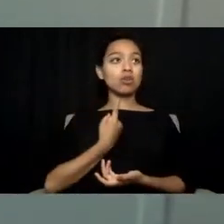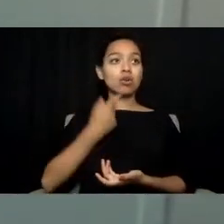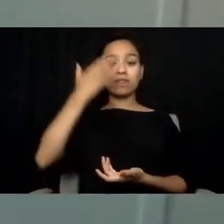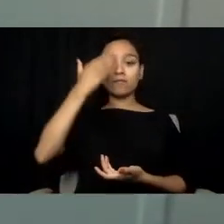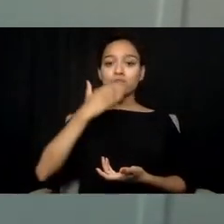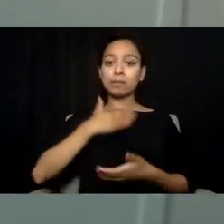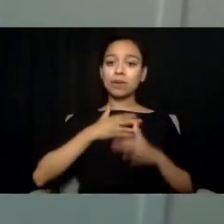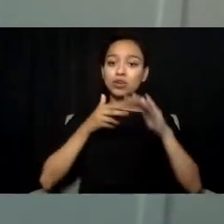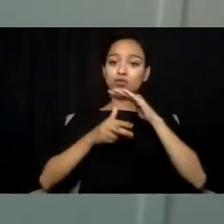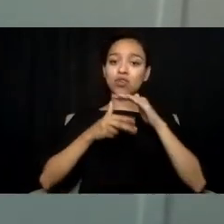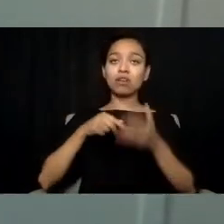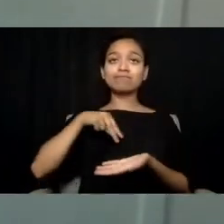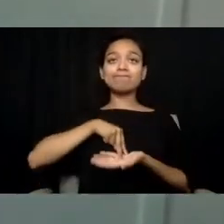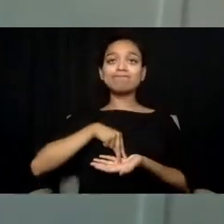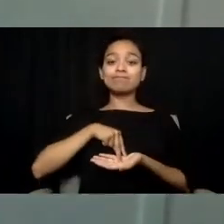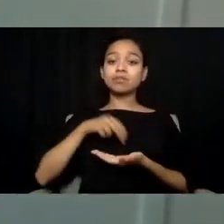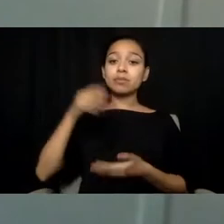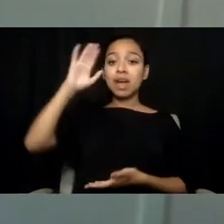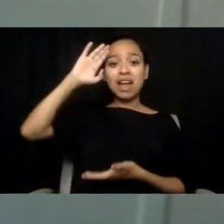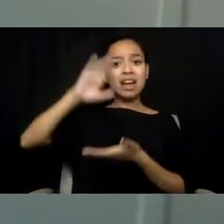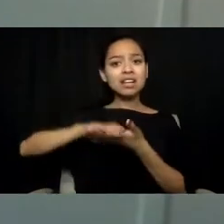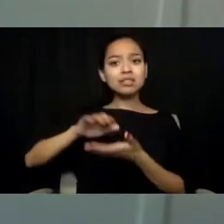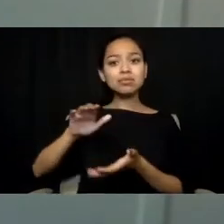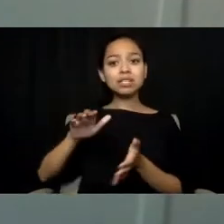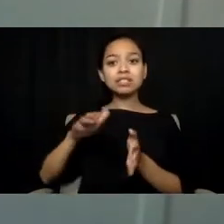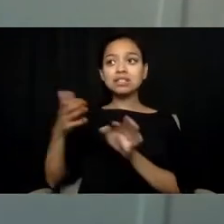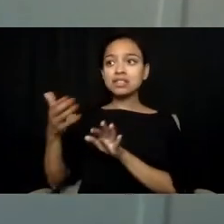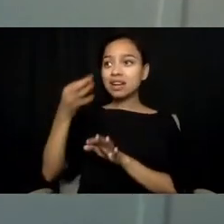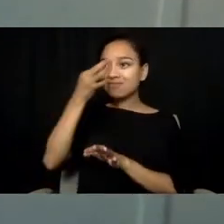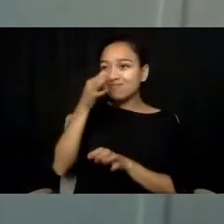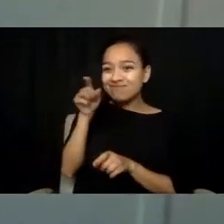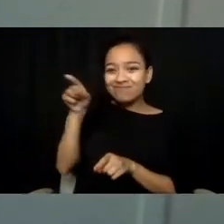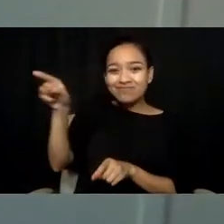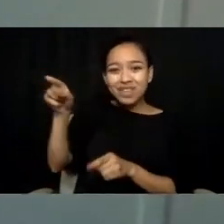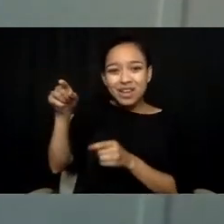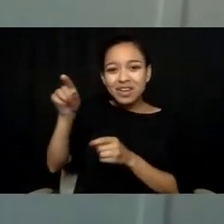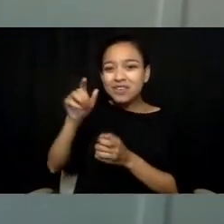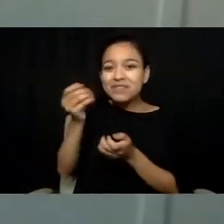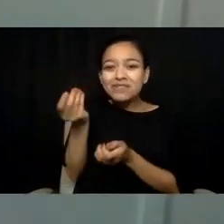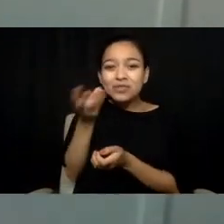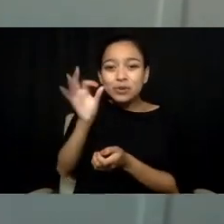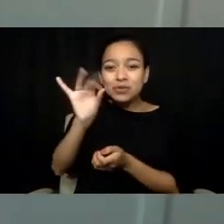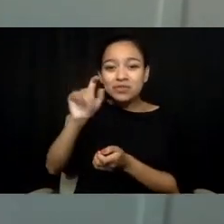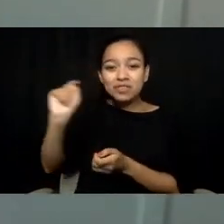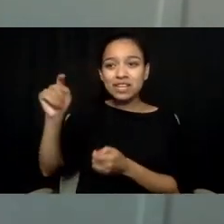that my husband was dead just a few feet away from me and had been for several days.